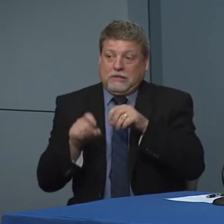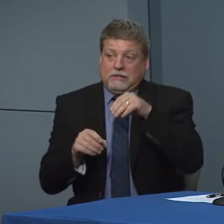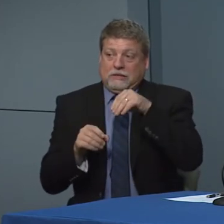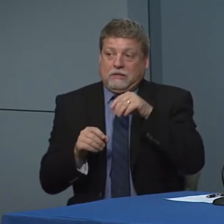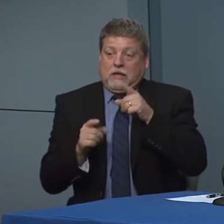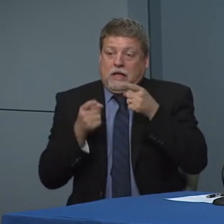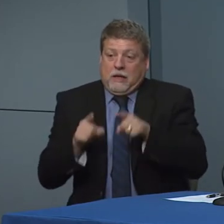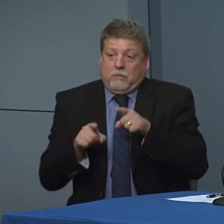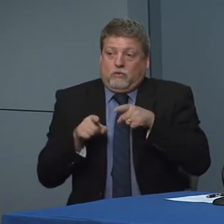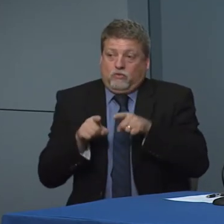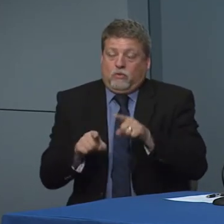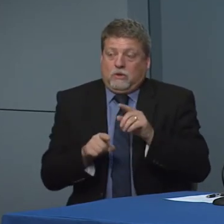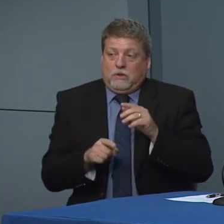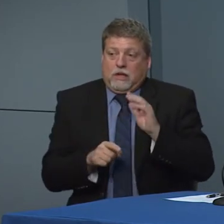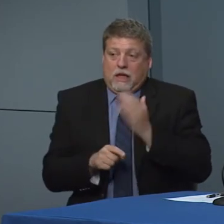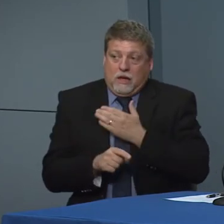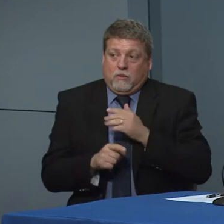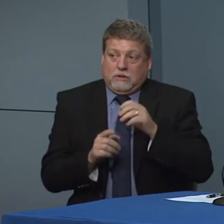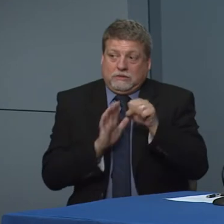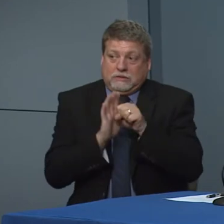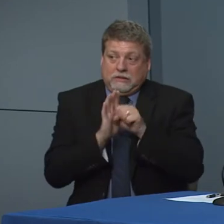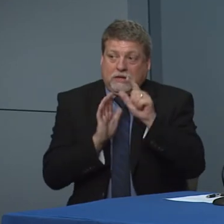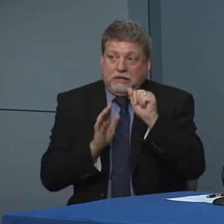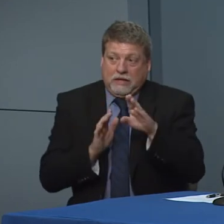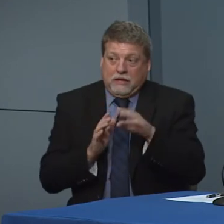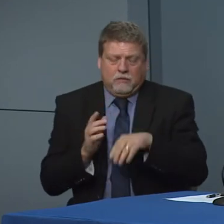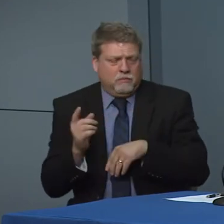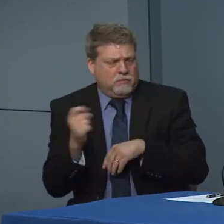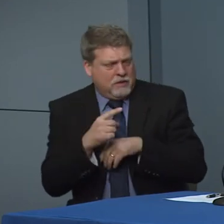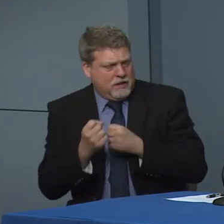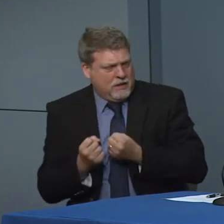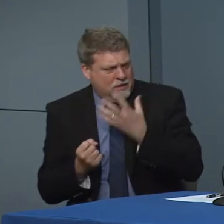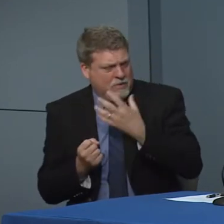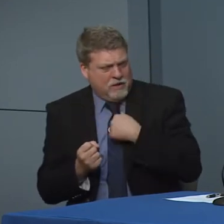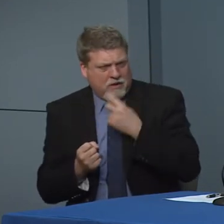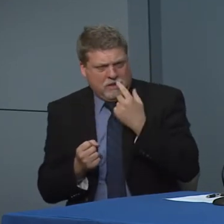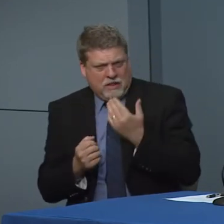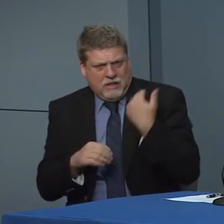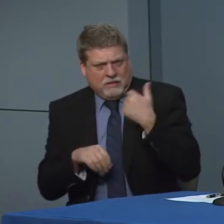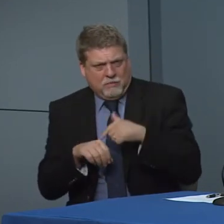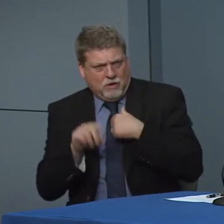will continue to do that.